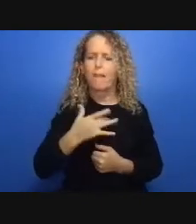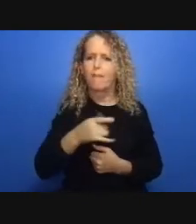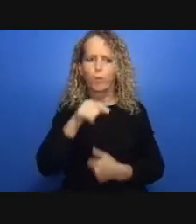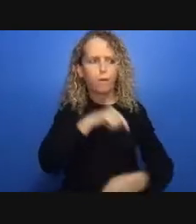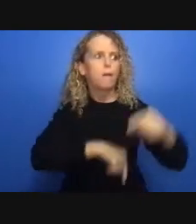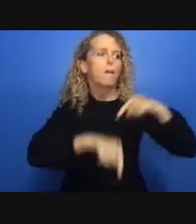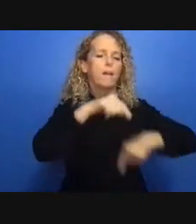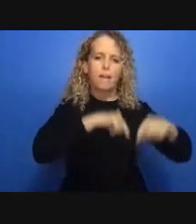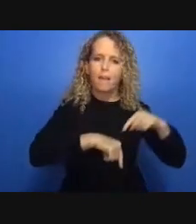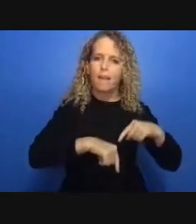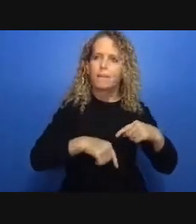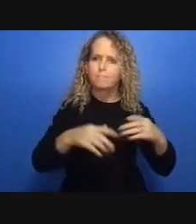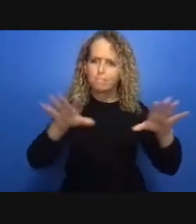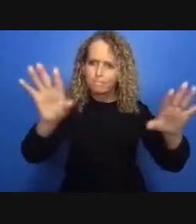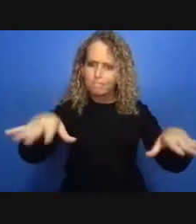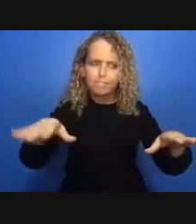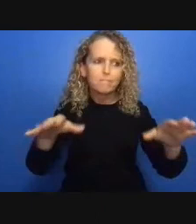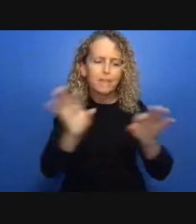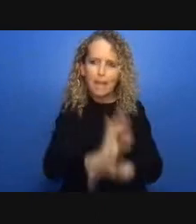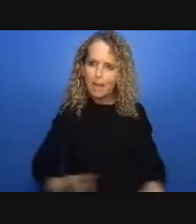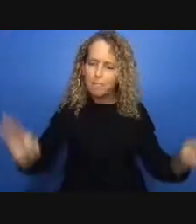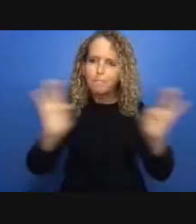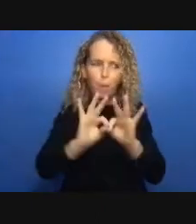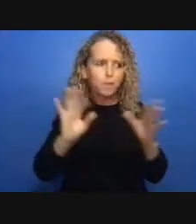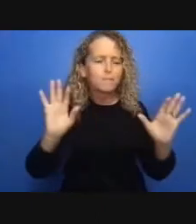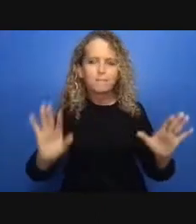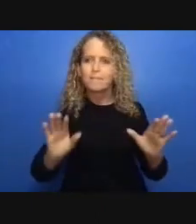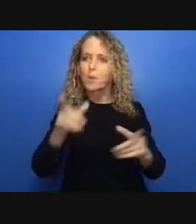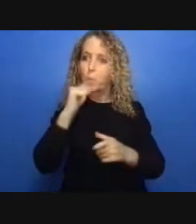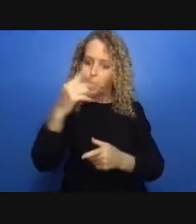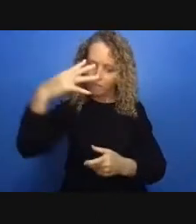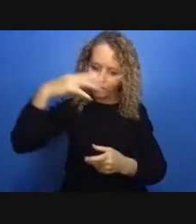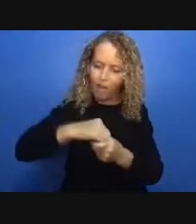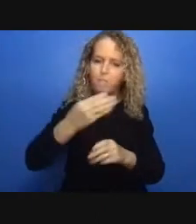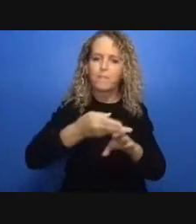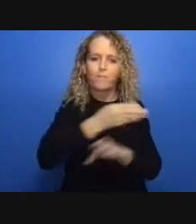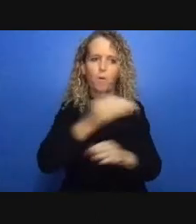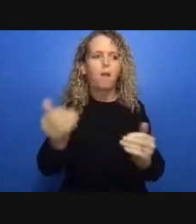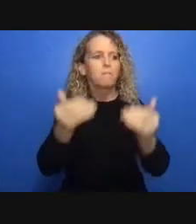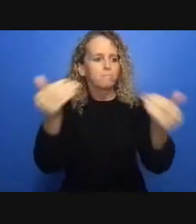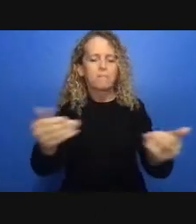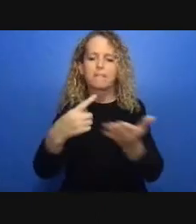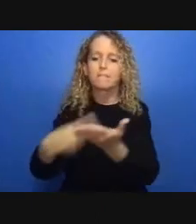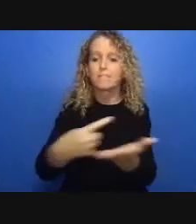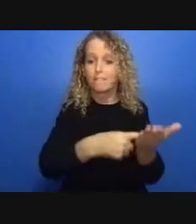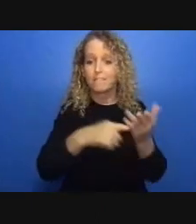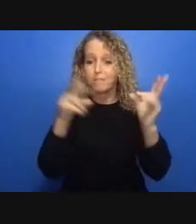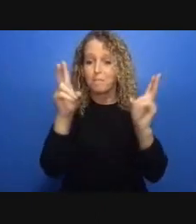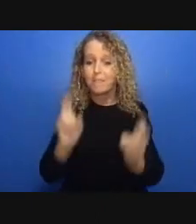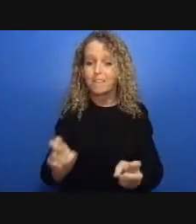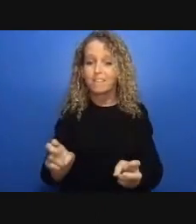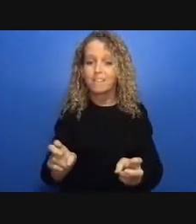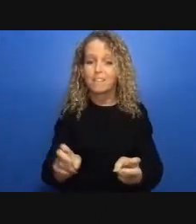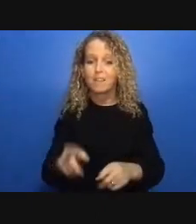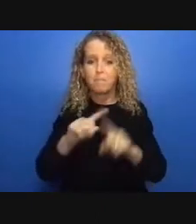aware around Nova Scotia's pandemic response so in Nova Scotia we saw an unprecedented coordination